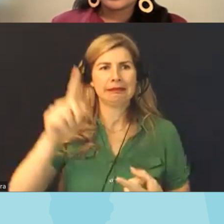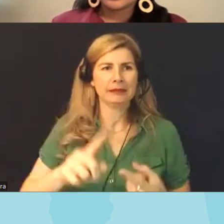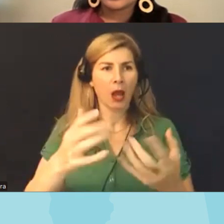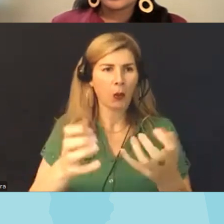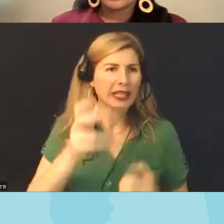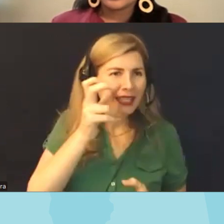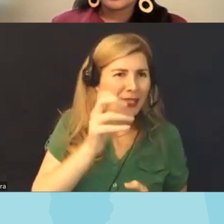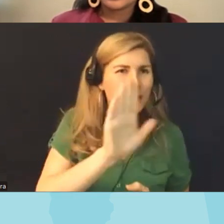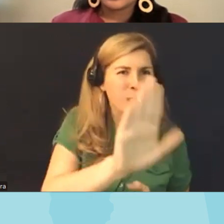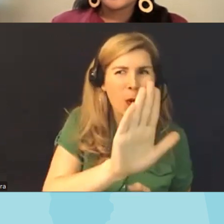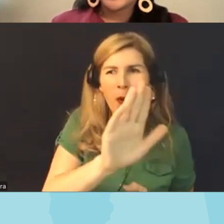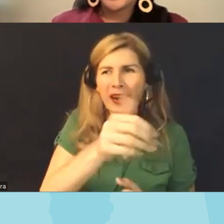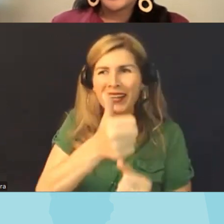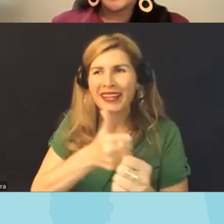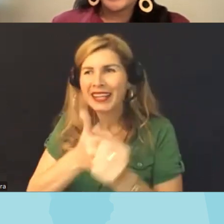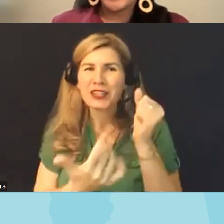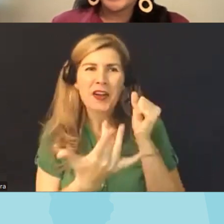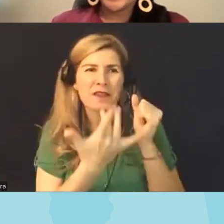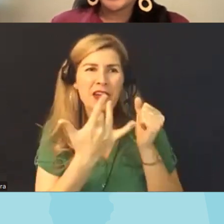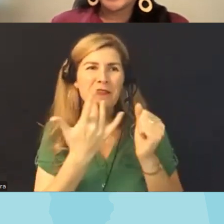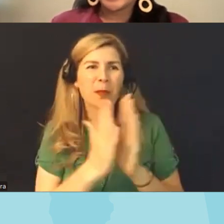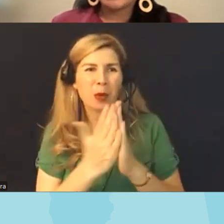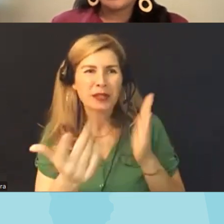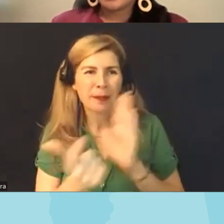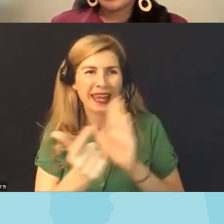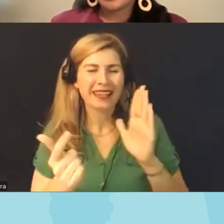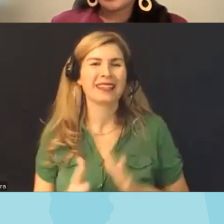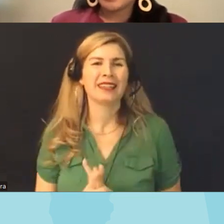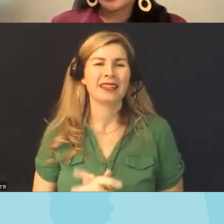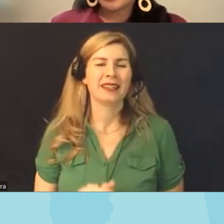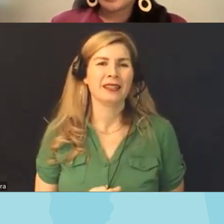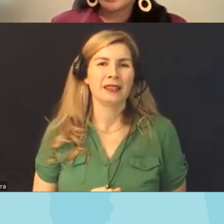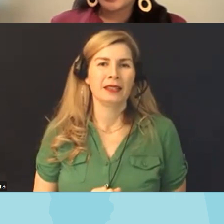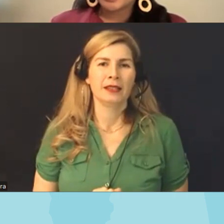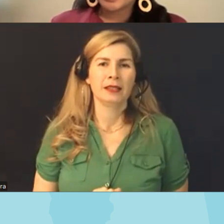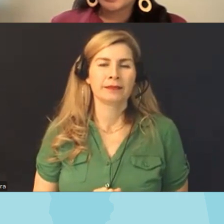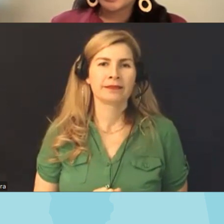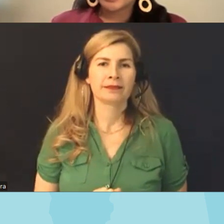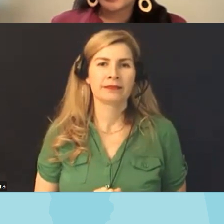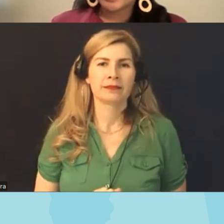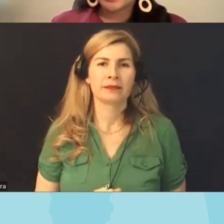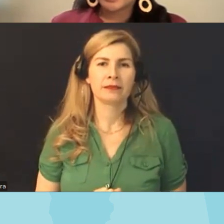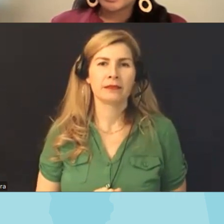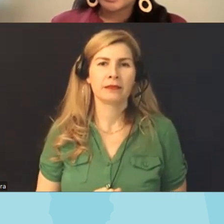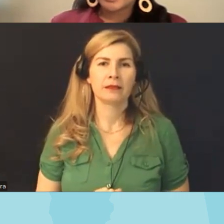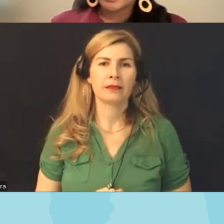band Book band books at the very end um is for those who are in places maybe where this isn't